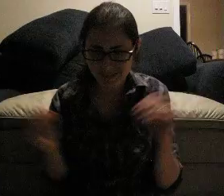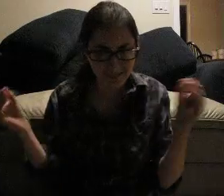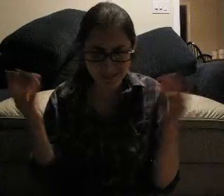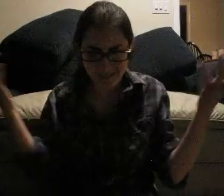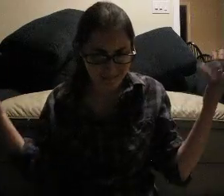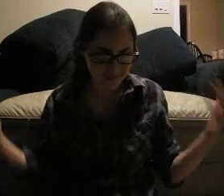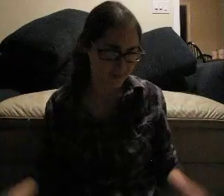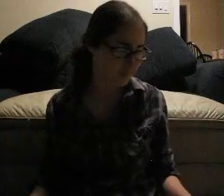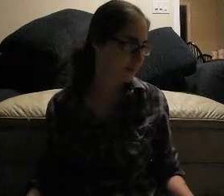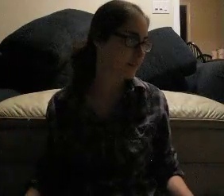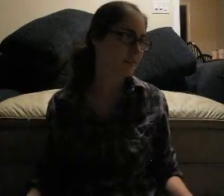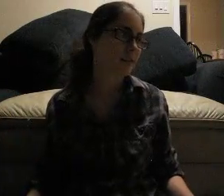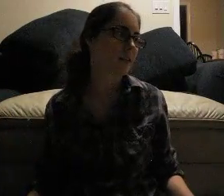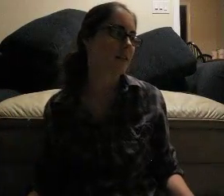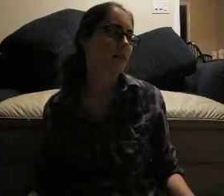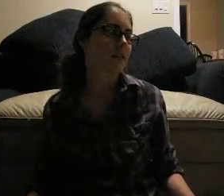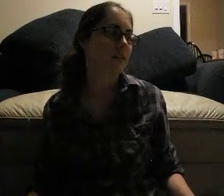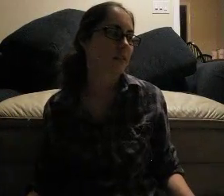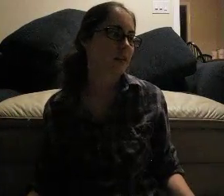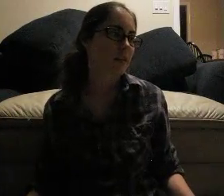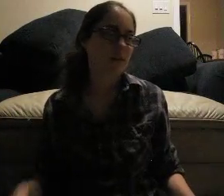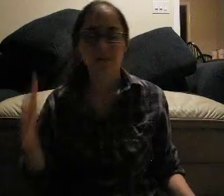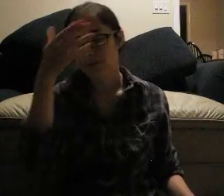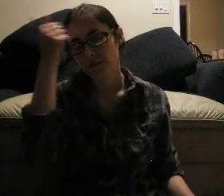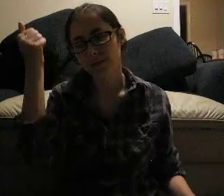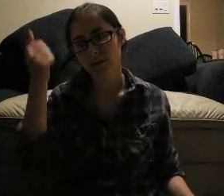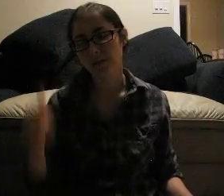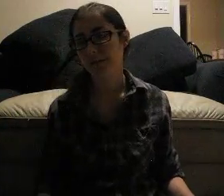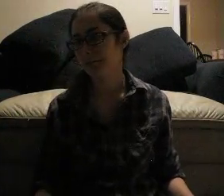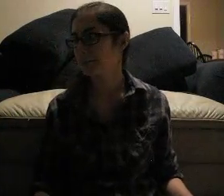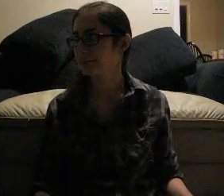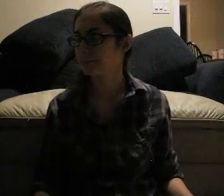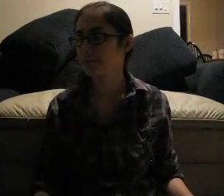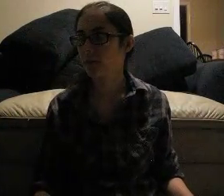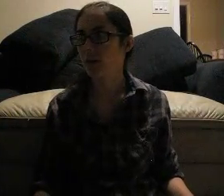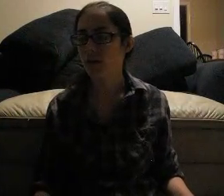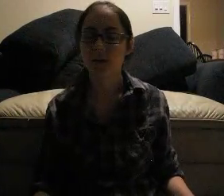/ know how to sign forgot... what else I was going to say...